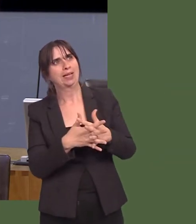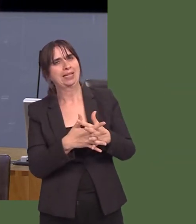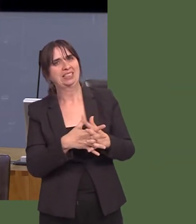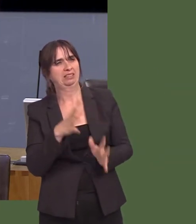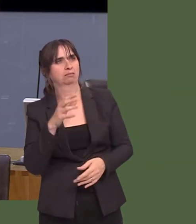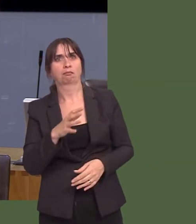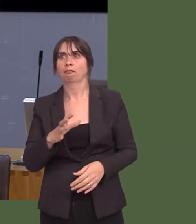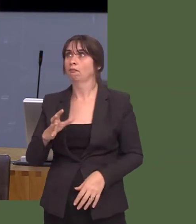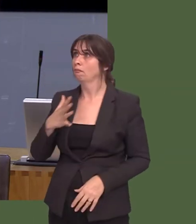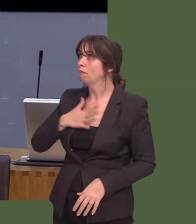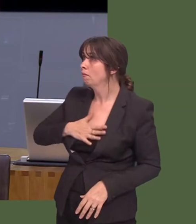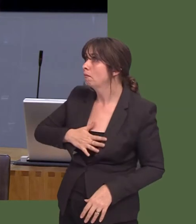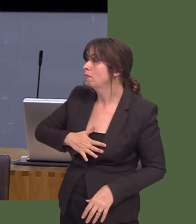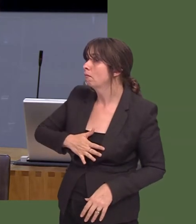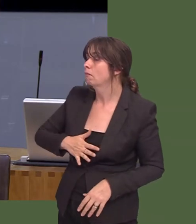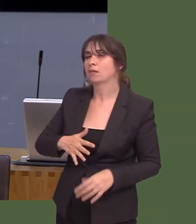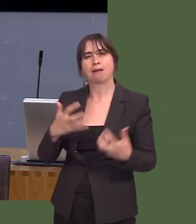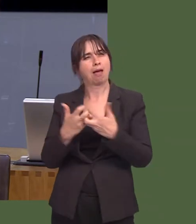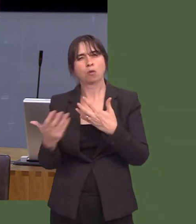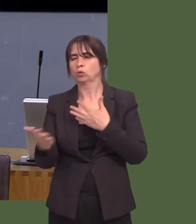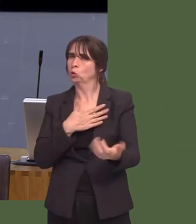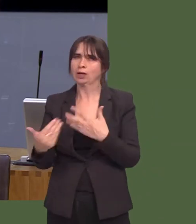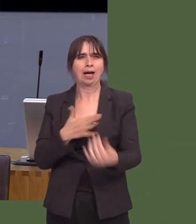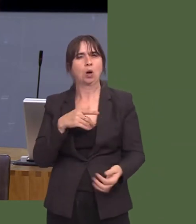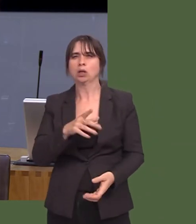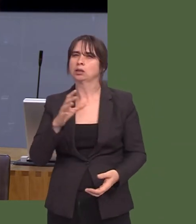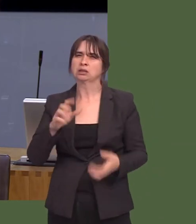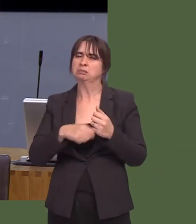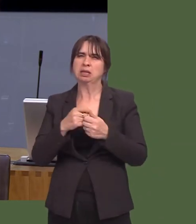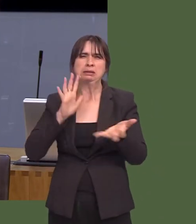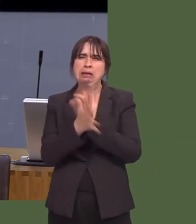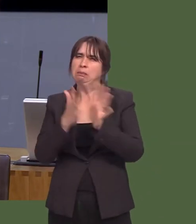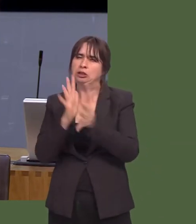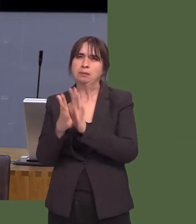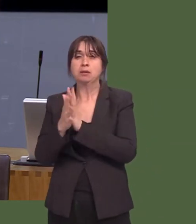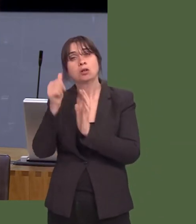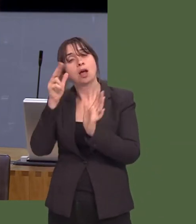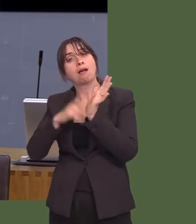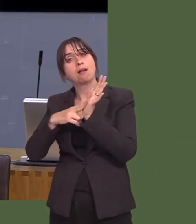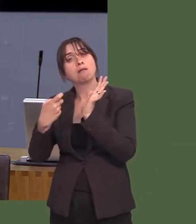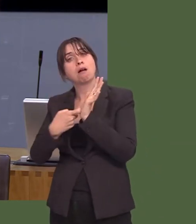A ydych chi hefyd yn cytuno ‚ mi dylai Cyfoeth Naturiol Cymru fod yn gyfrifol am fynd iír afael ‚ír broblem yma?